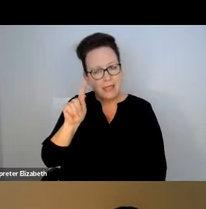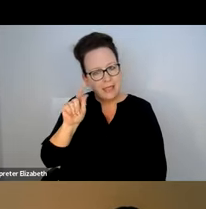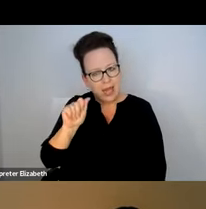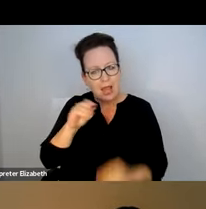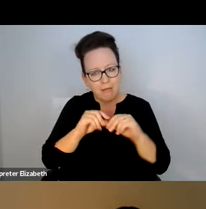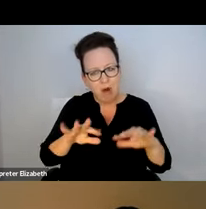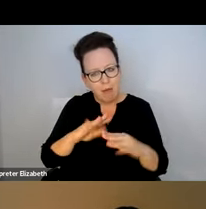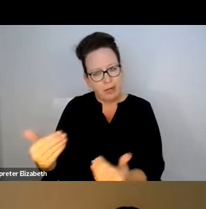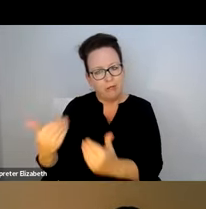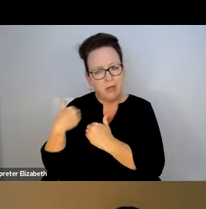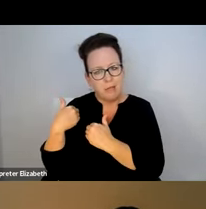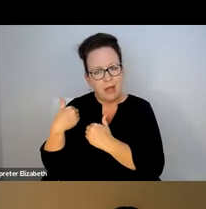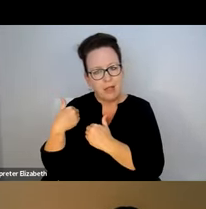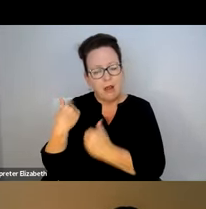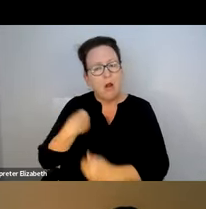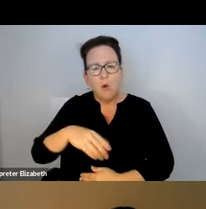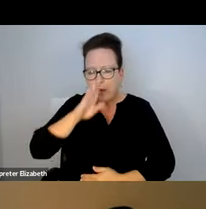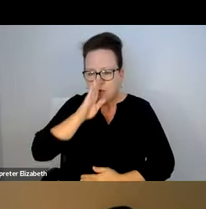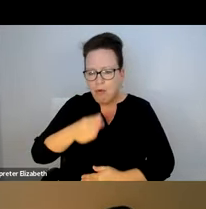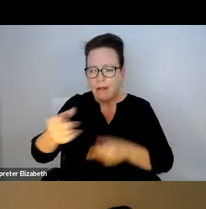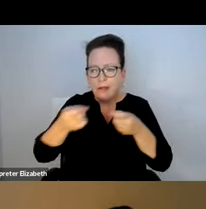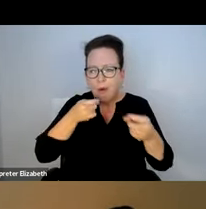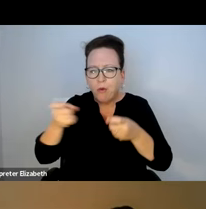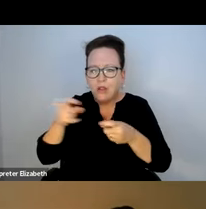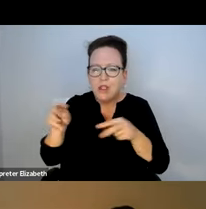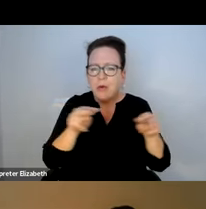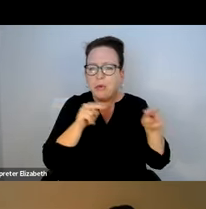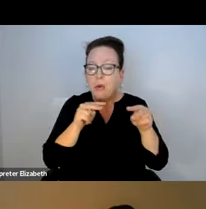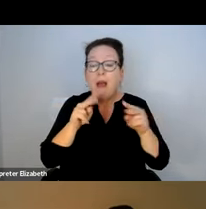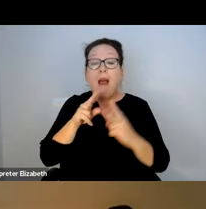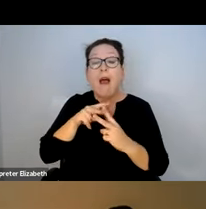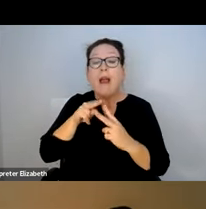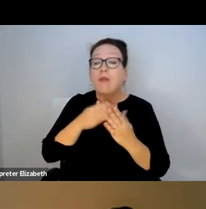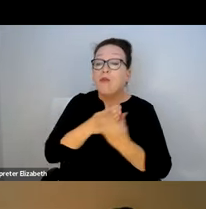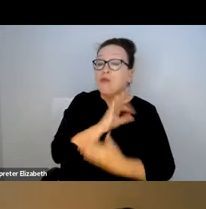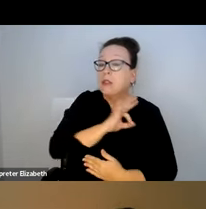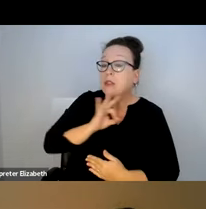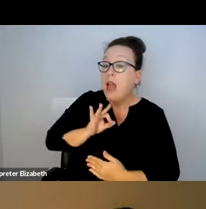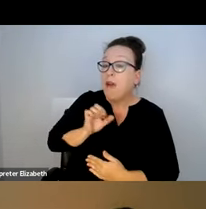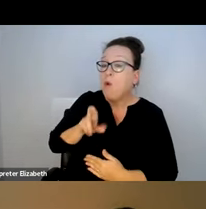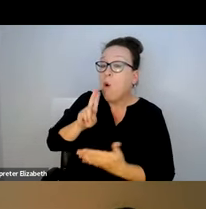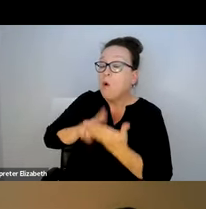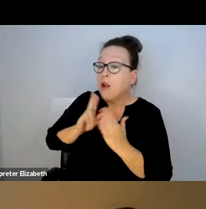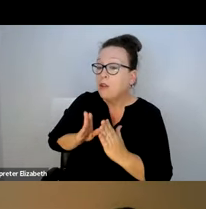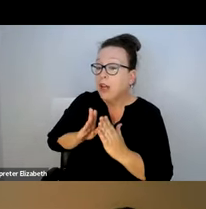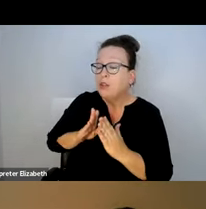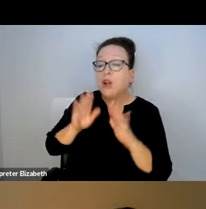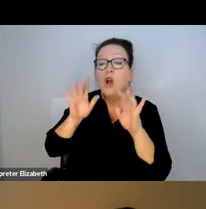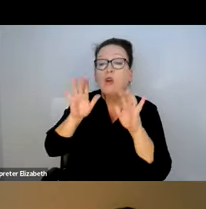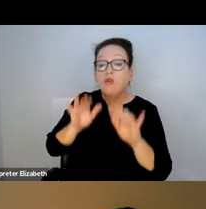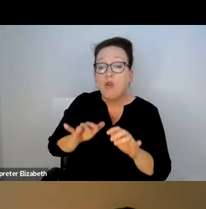THE FACILITIES AND OTHER FACILITY ON MBTA PROPERTY. WE DIRECTLY OVERSEE EITHER